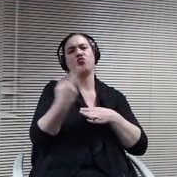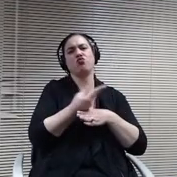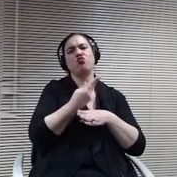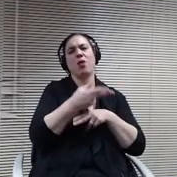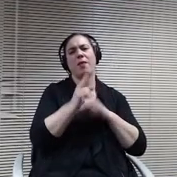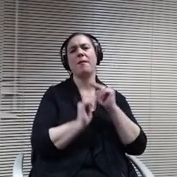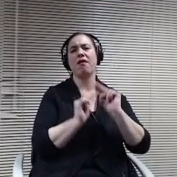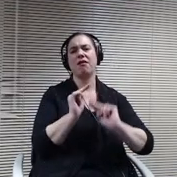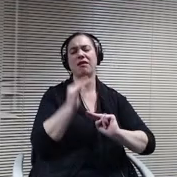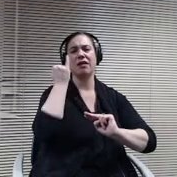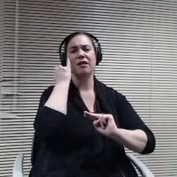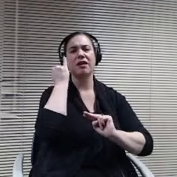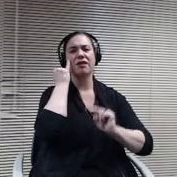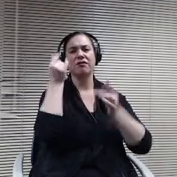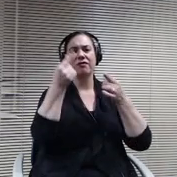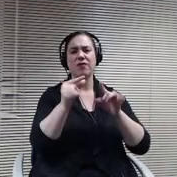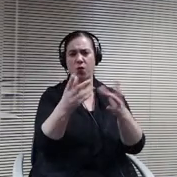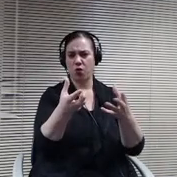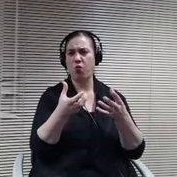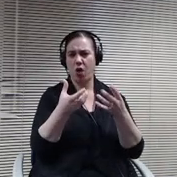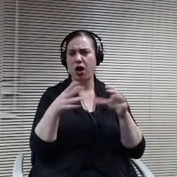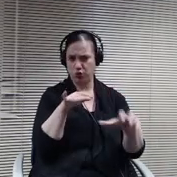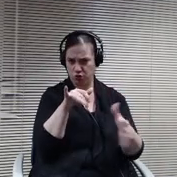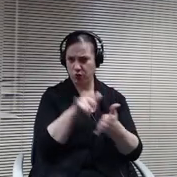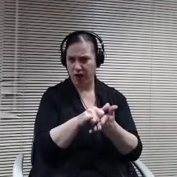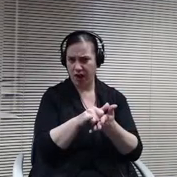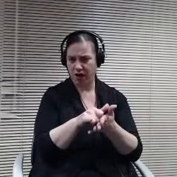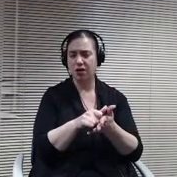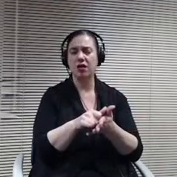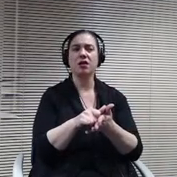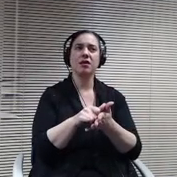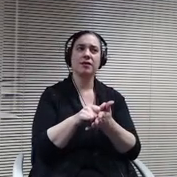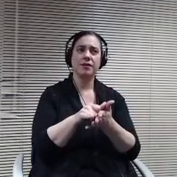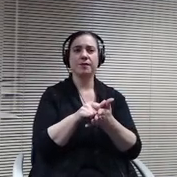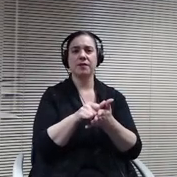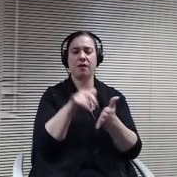so. That's those are all kind of secure. Now with the decisions